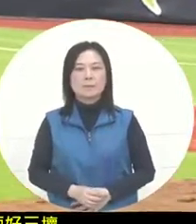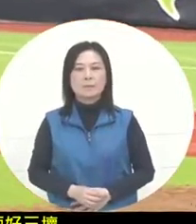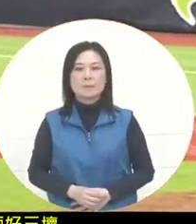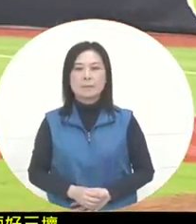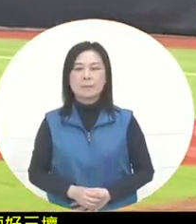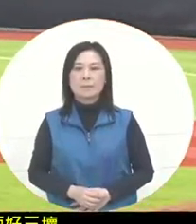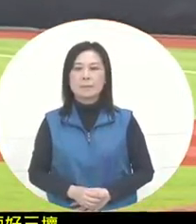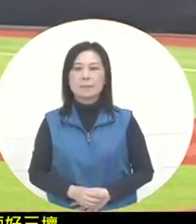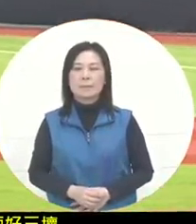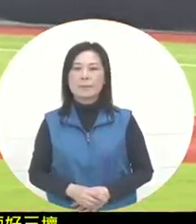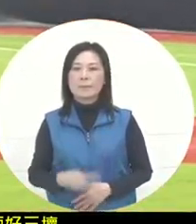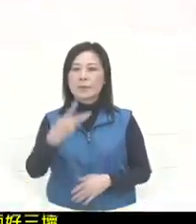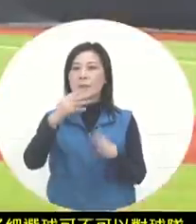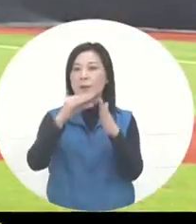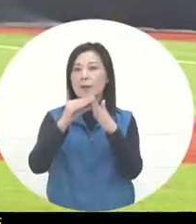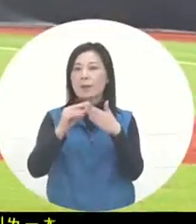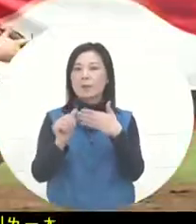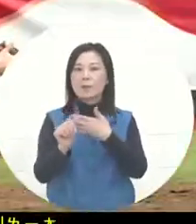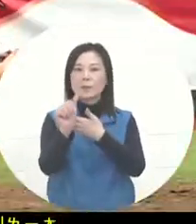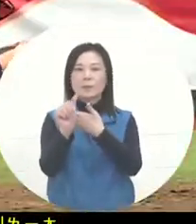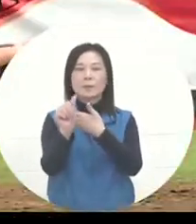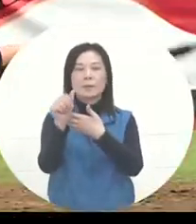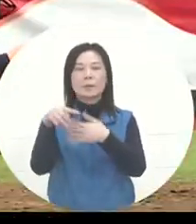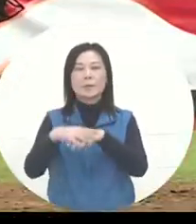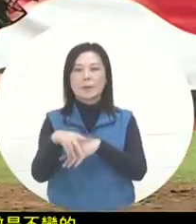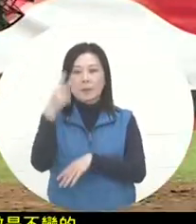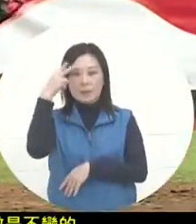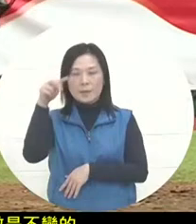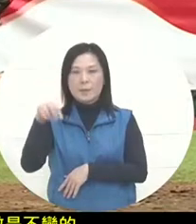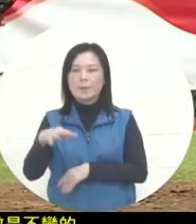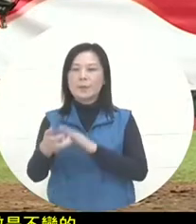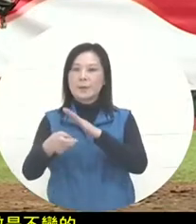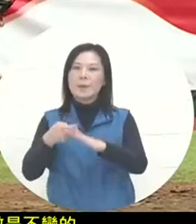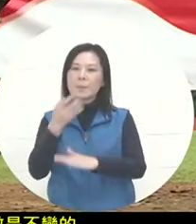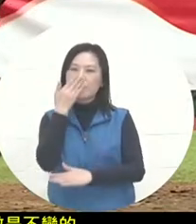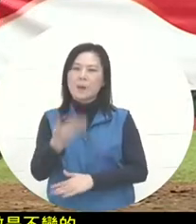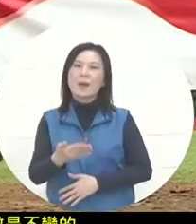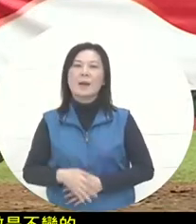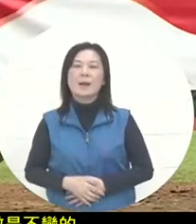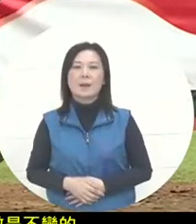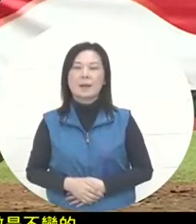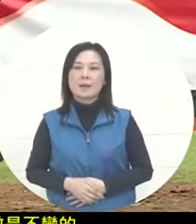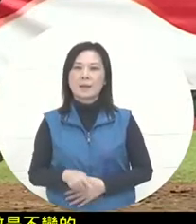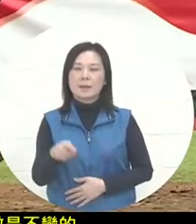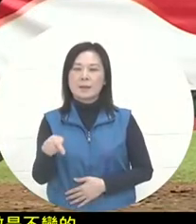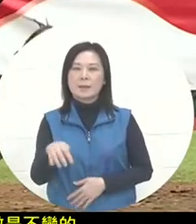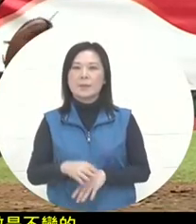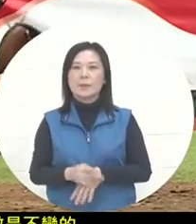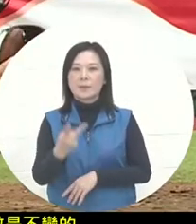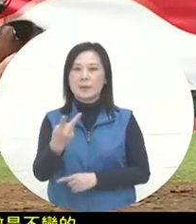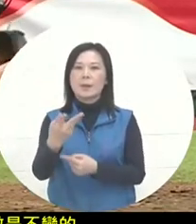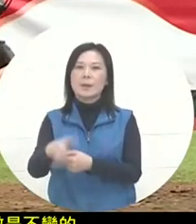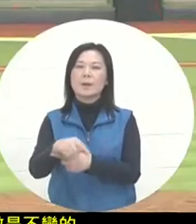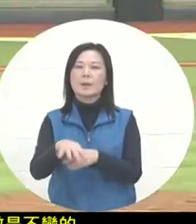In the first half of the third game, Mexico’s offense just stole the ball. After the base failed, a two-out situation was formed with no one on the base.